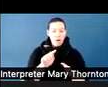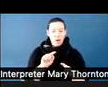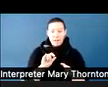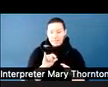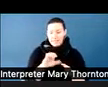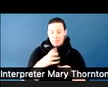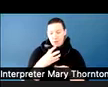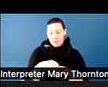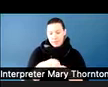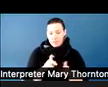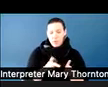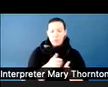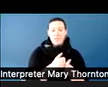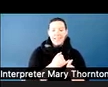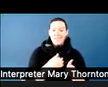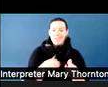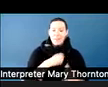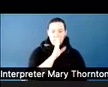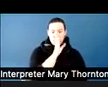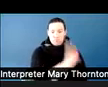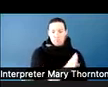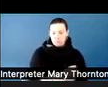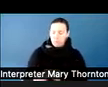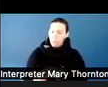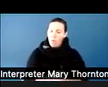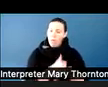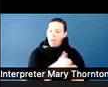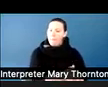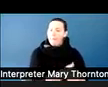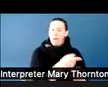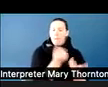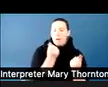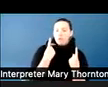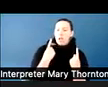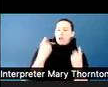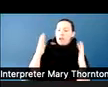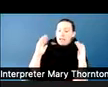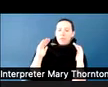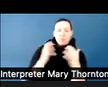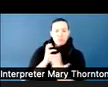that is helpful in being able to meet those expectations. There are lots of--